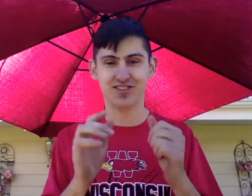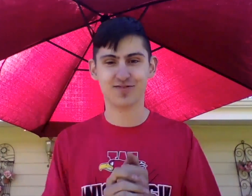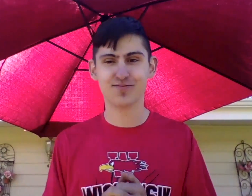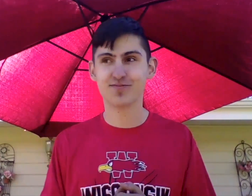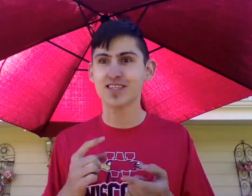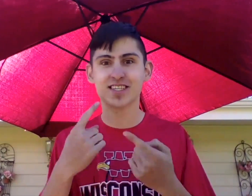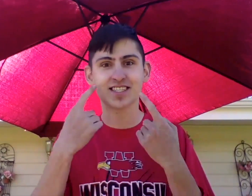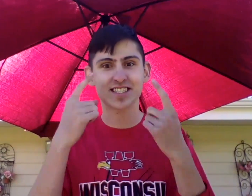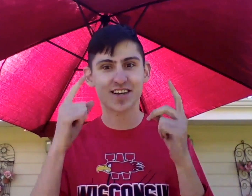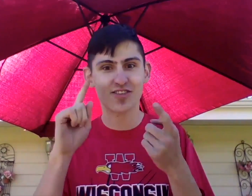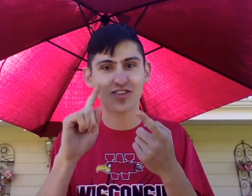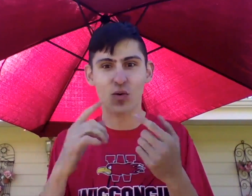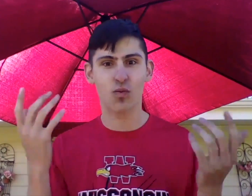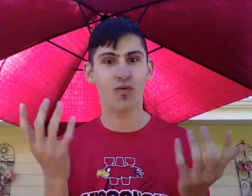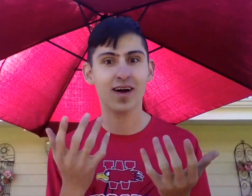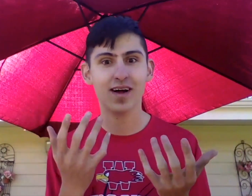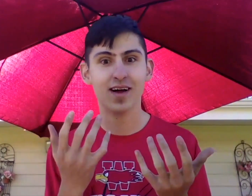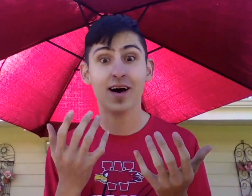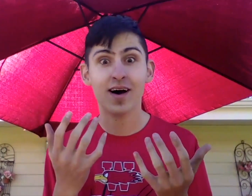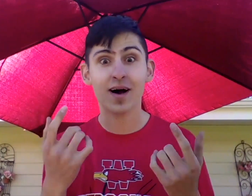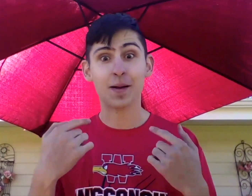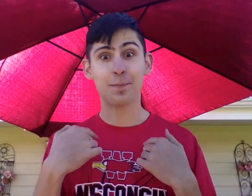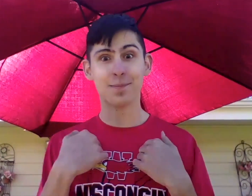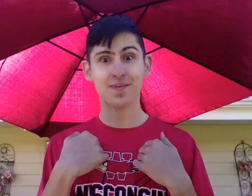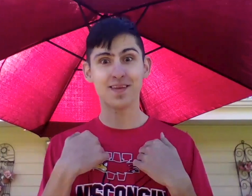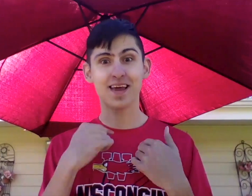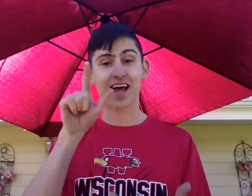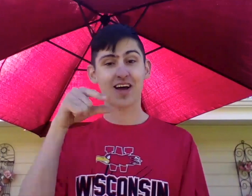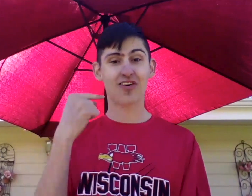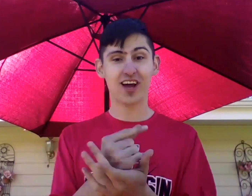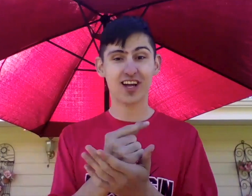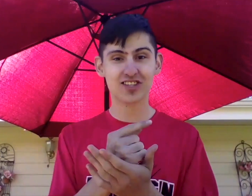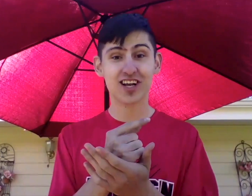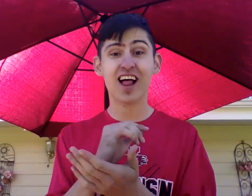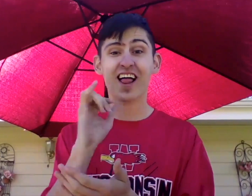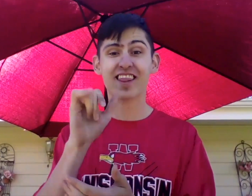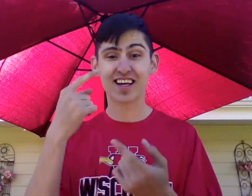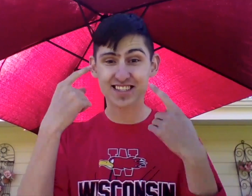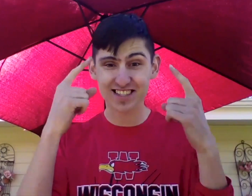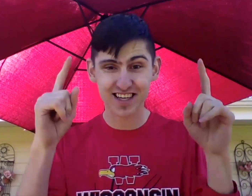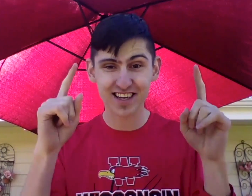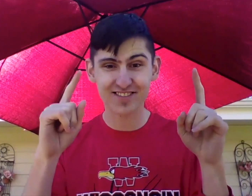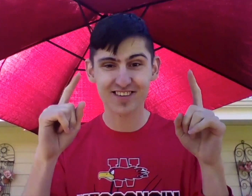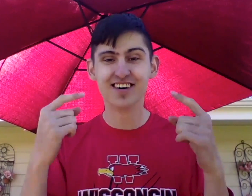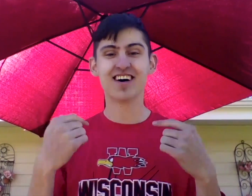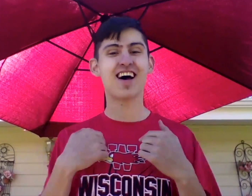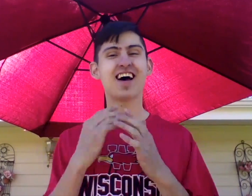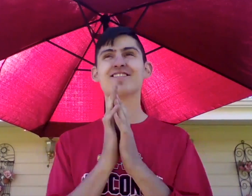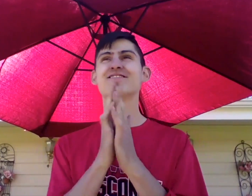The third part is success. Success to what? Like me graduating, that is success.